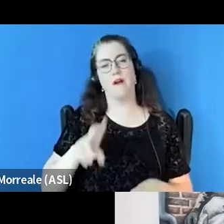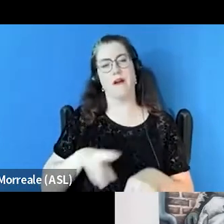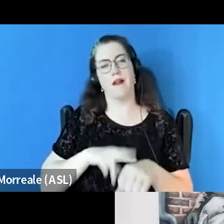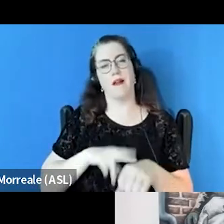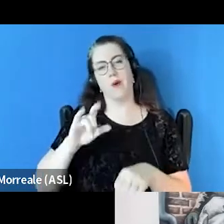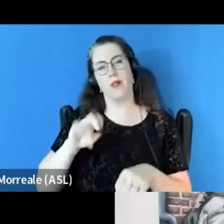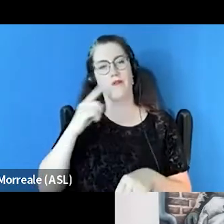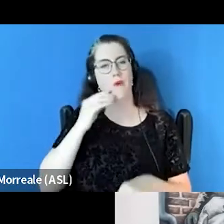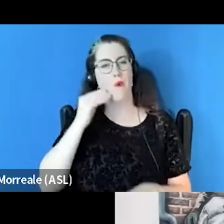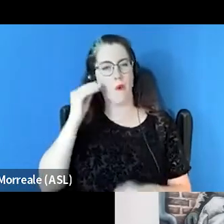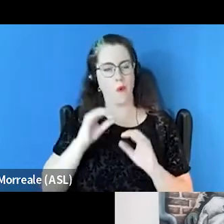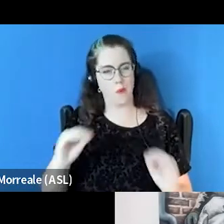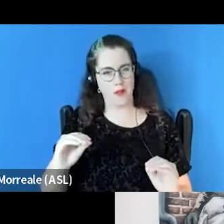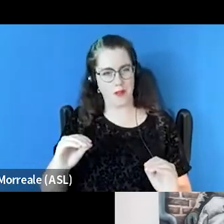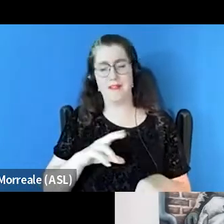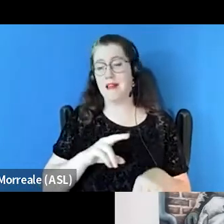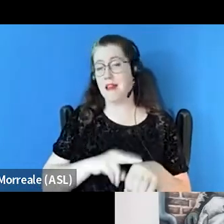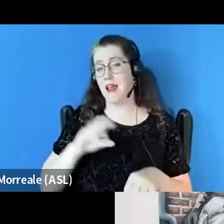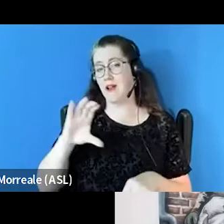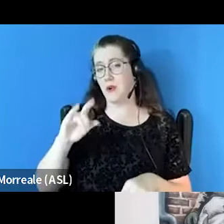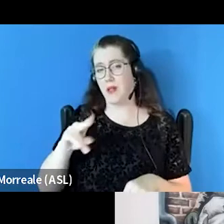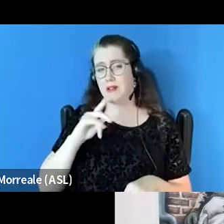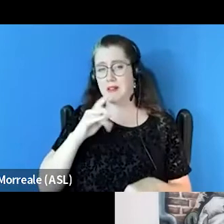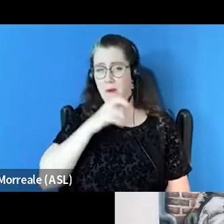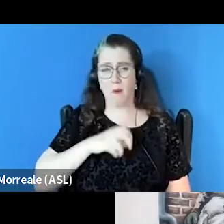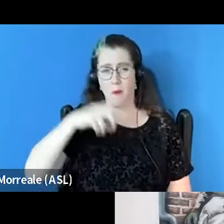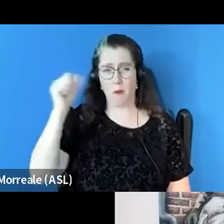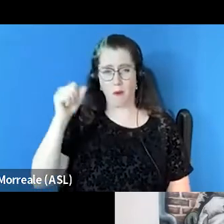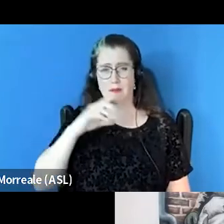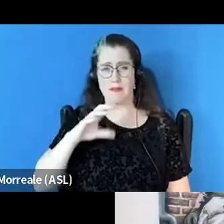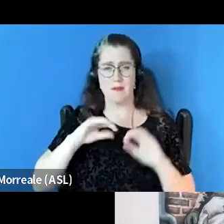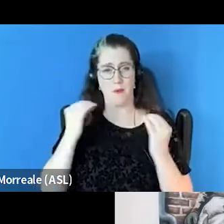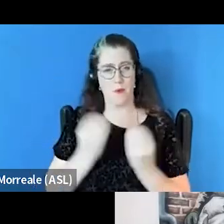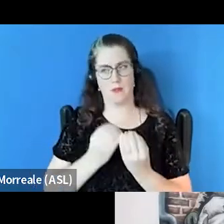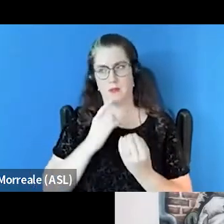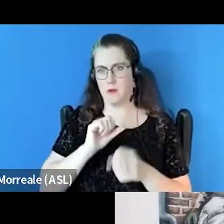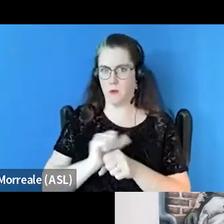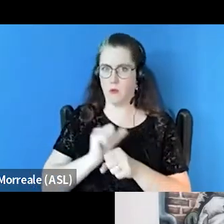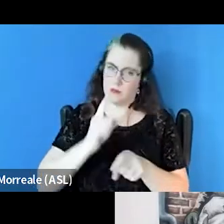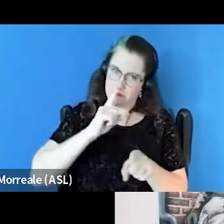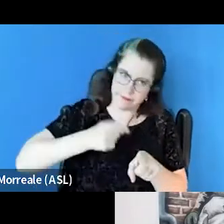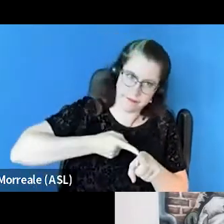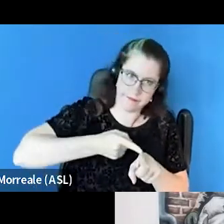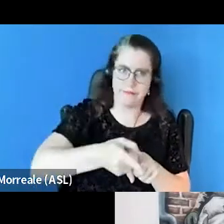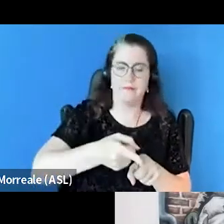The National Coalition is the oldest organization that has worked exclusively with and on behalf of people